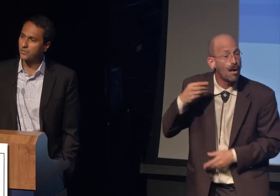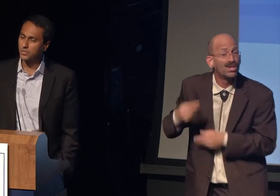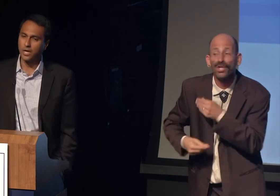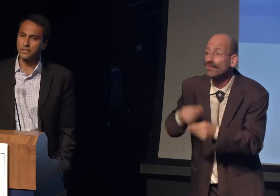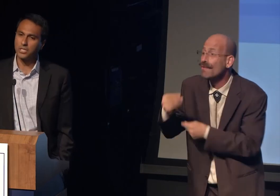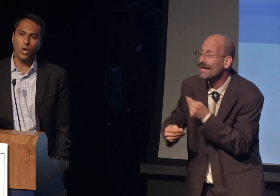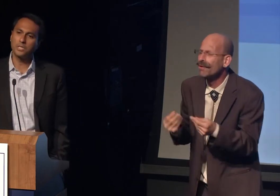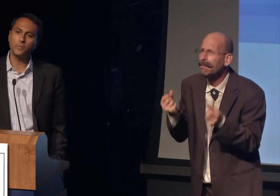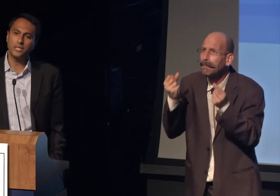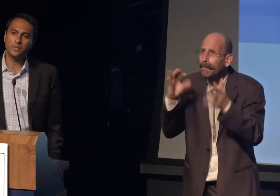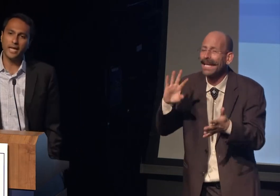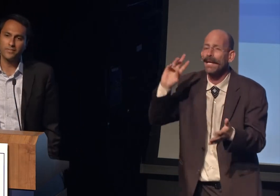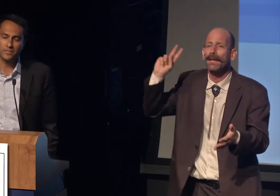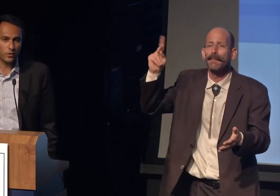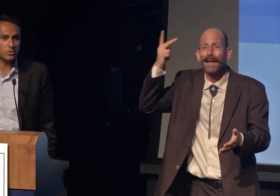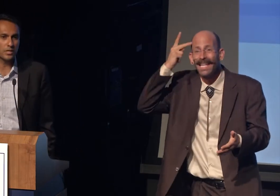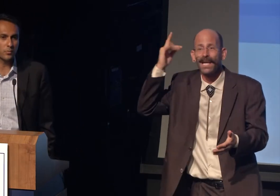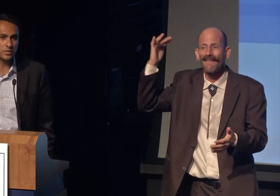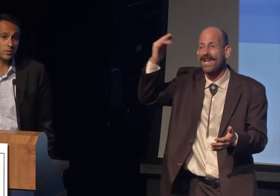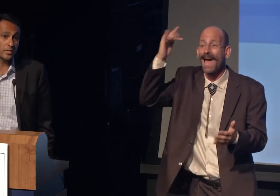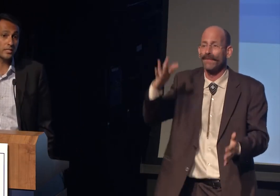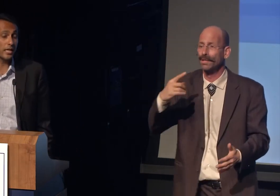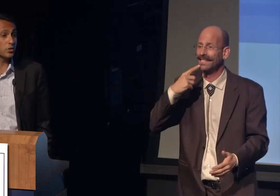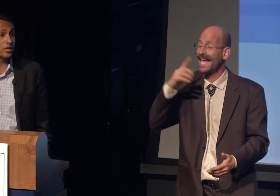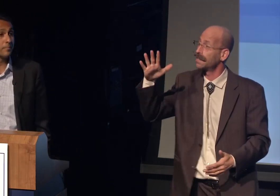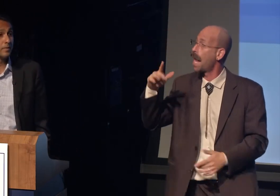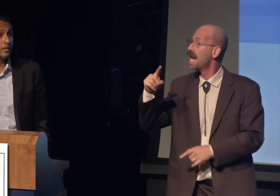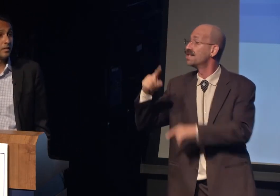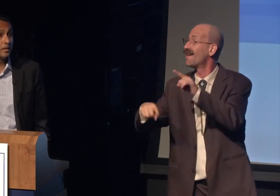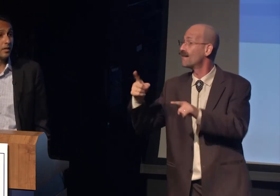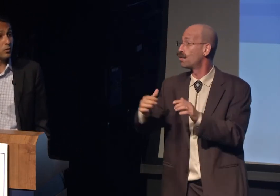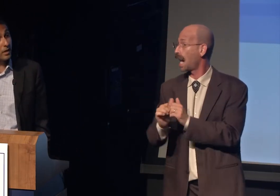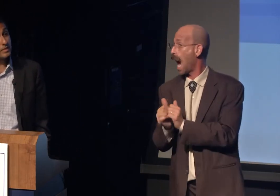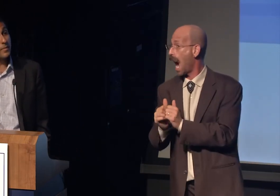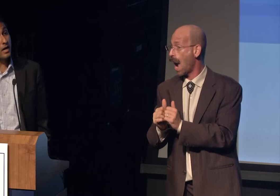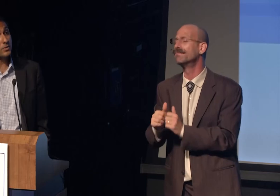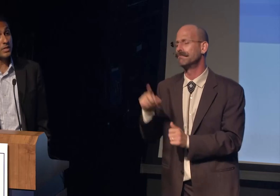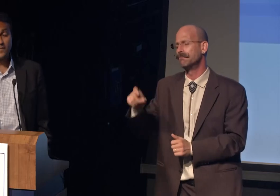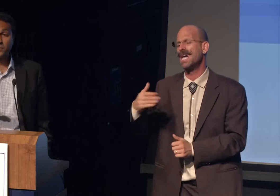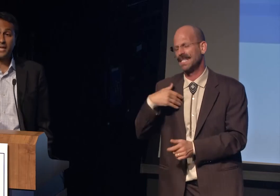political philosophers thought the only way you could have diversity was under a dictatorship. If you want democracy,